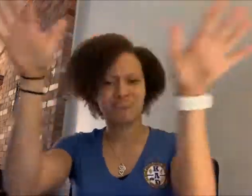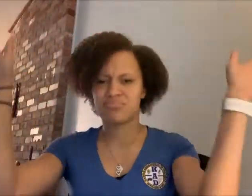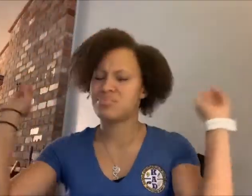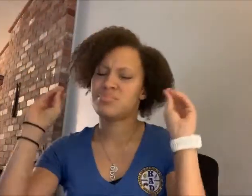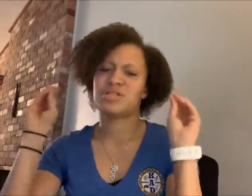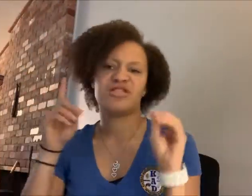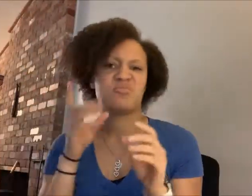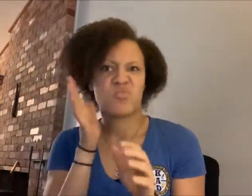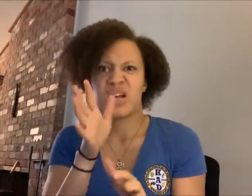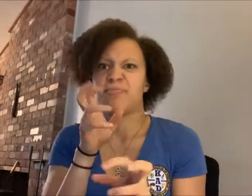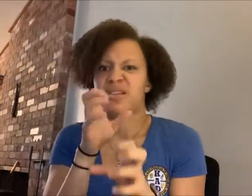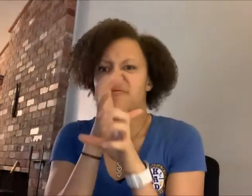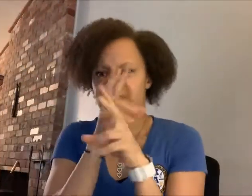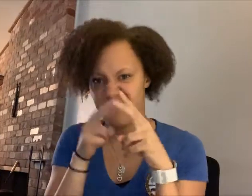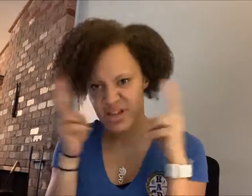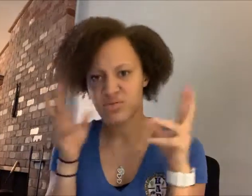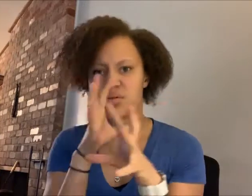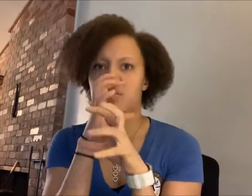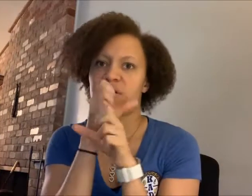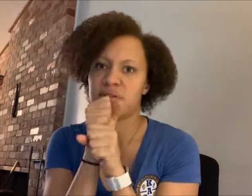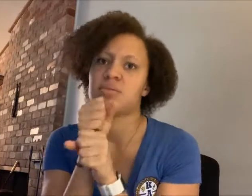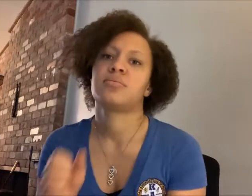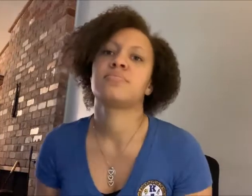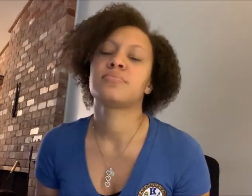The information will be very confidential.